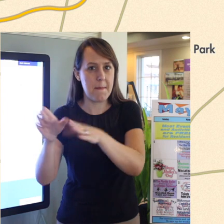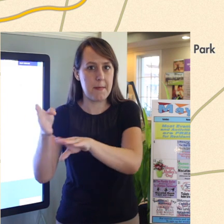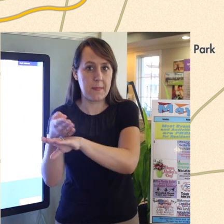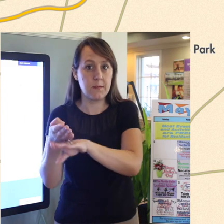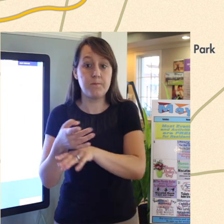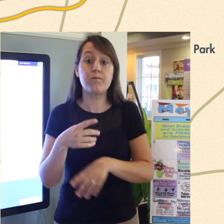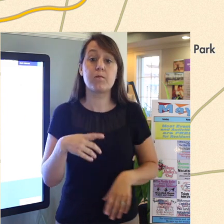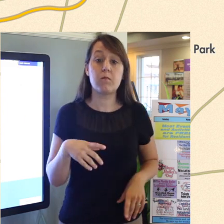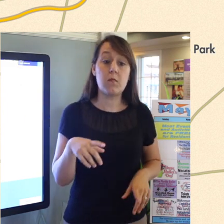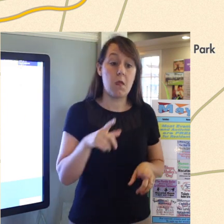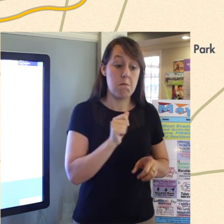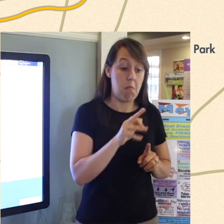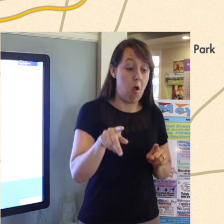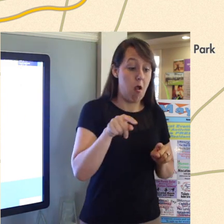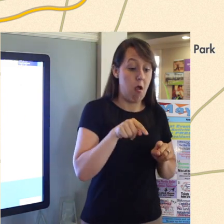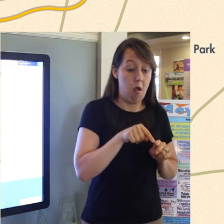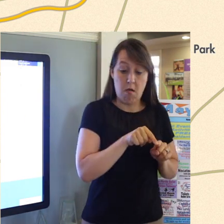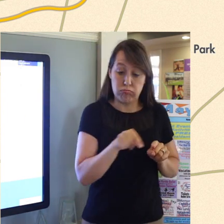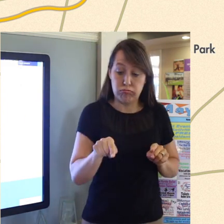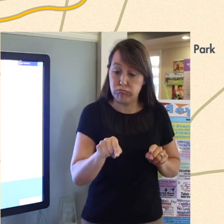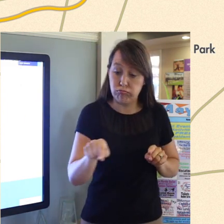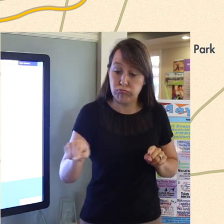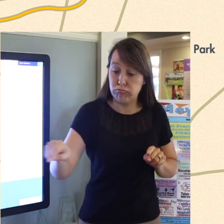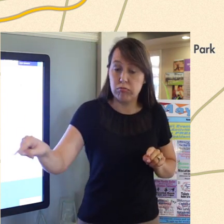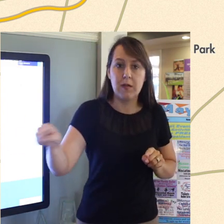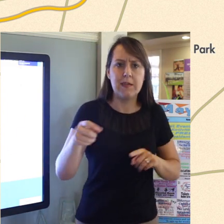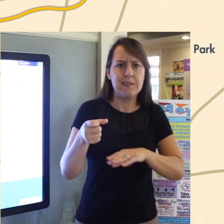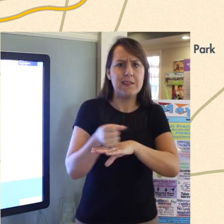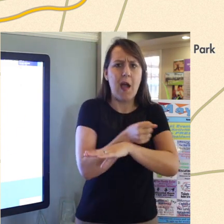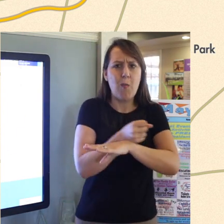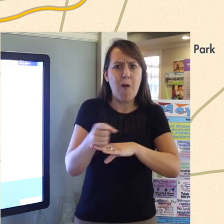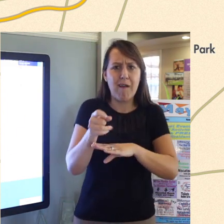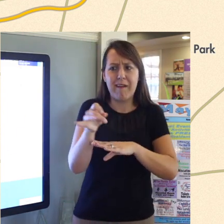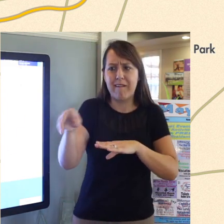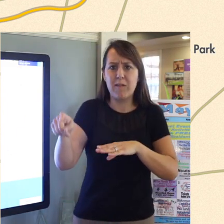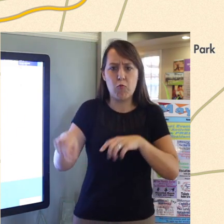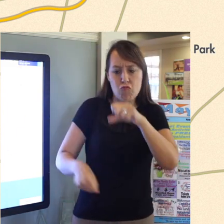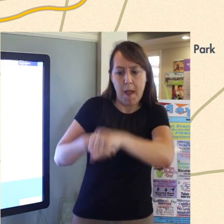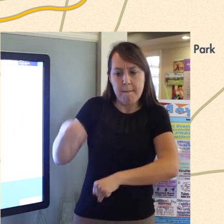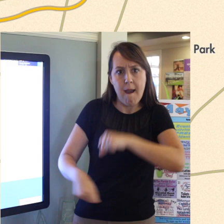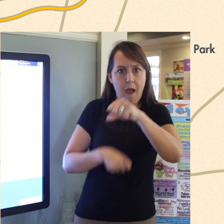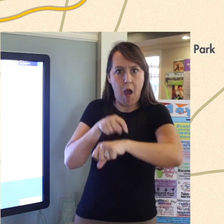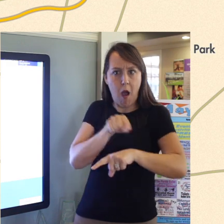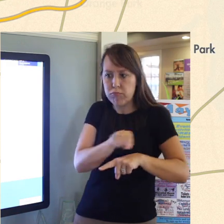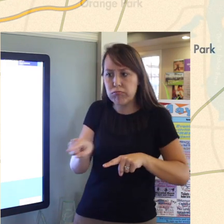all the way down to the beach. For residents who like to ride bikes down, you can do that.